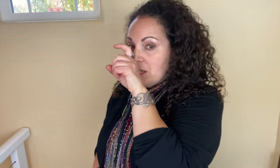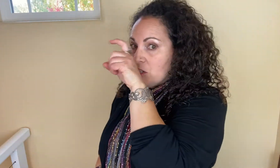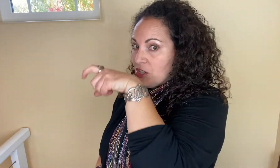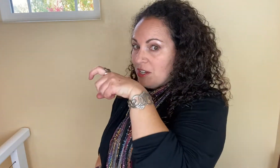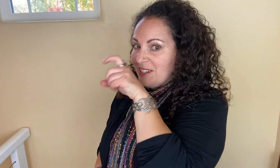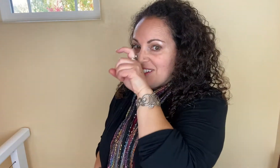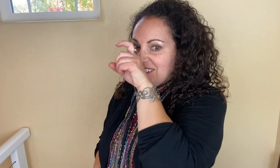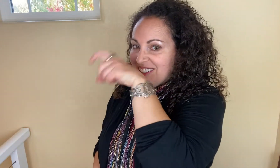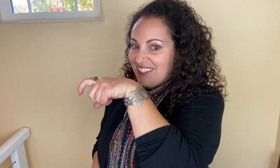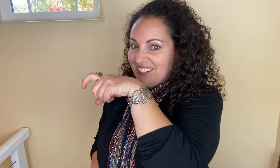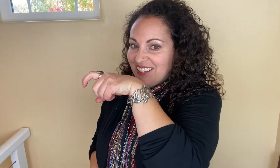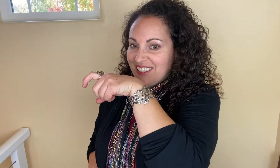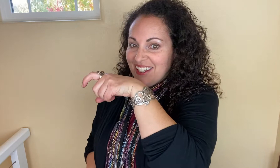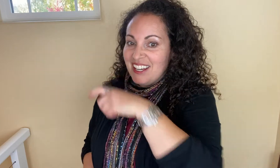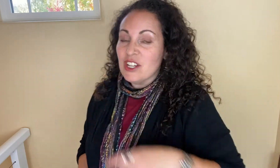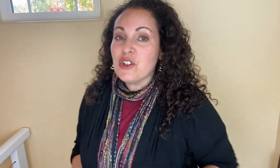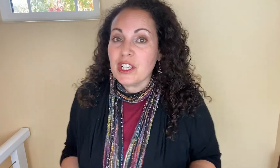So witch.